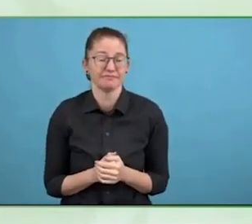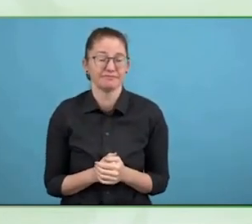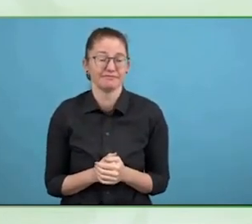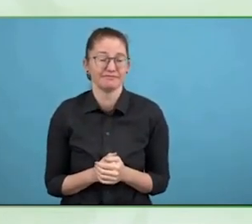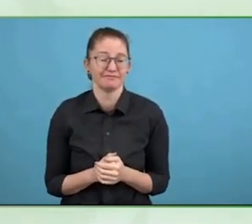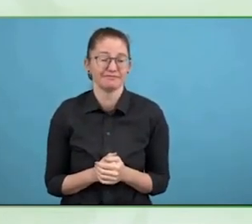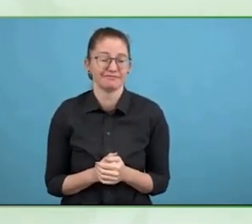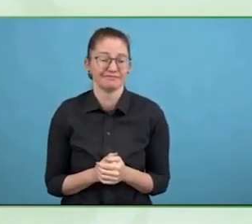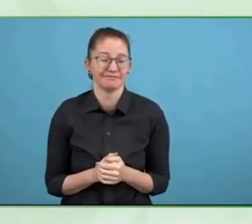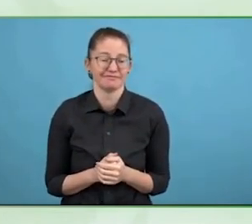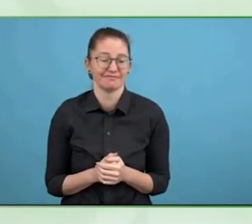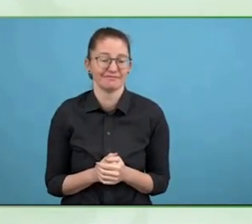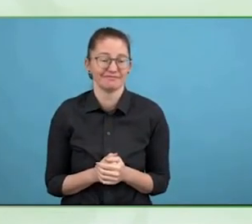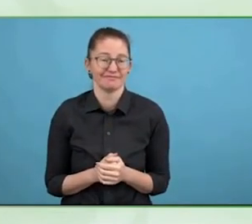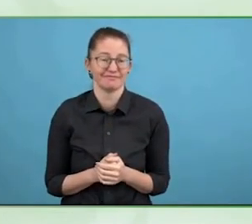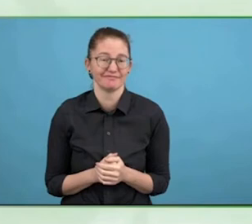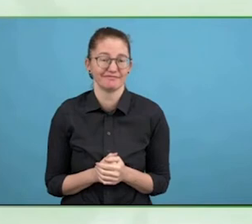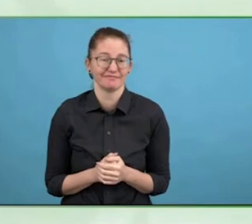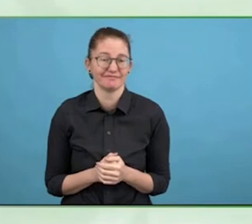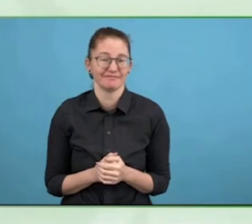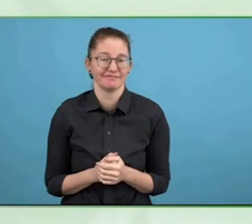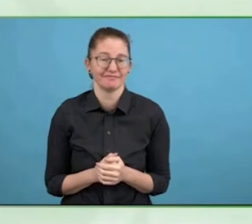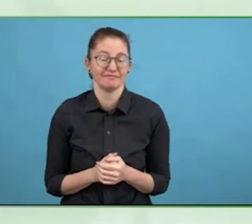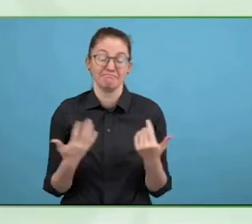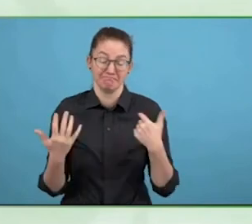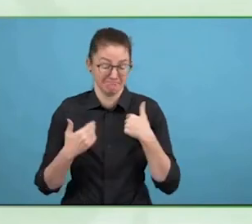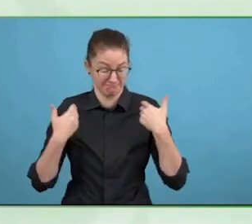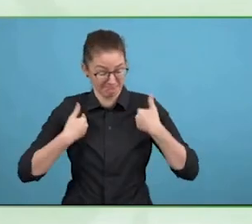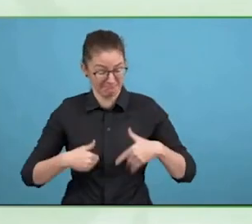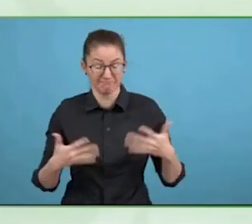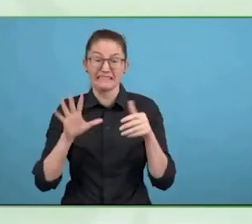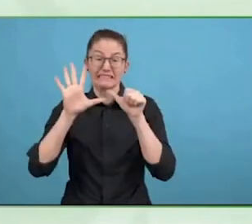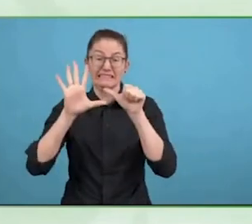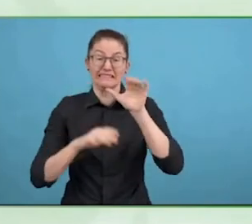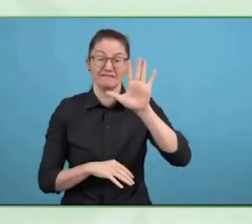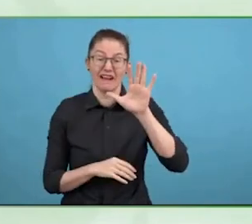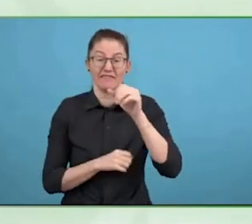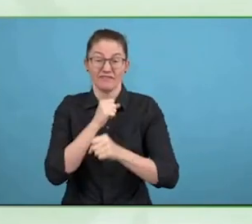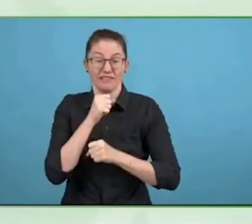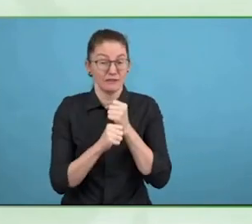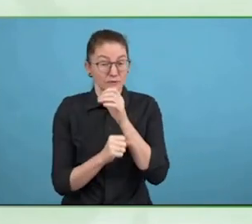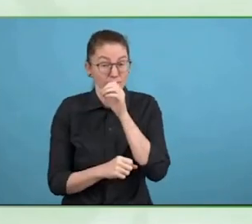I have the pleasure of having with me Oliver Lewis, a lawyer, we will